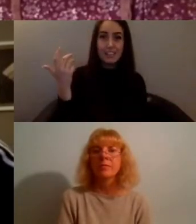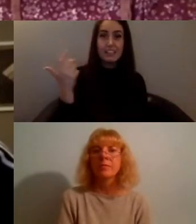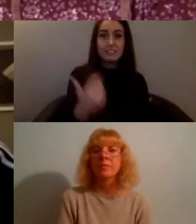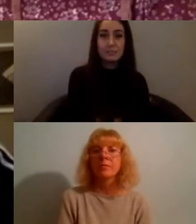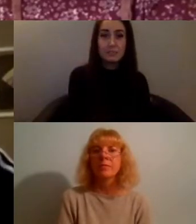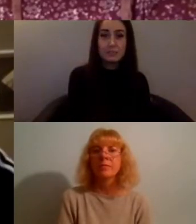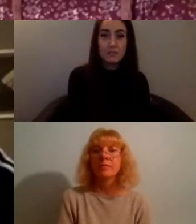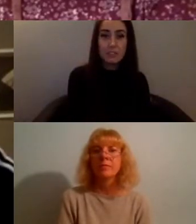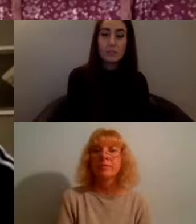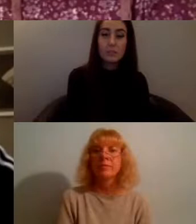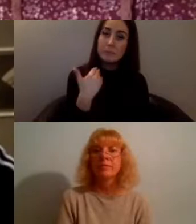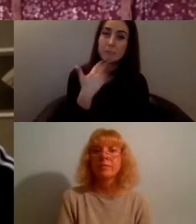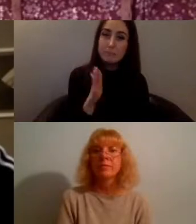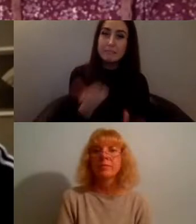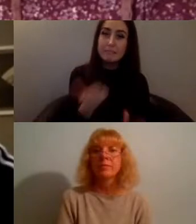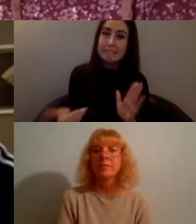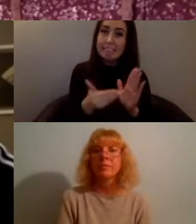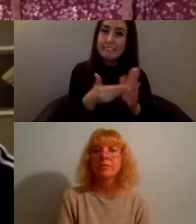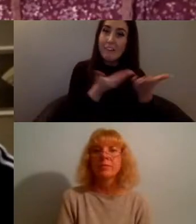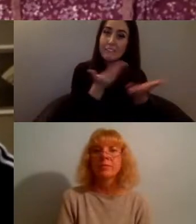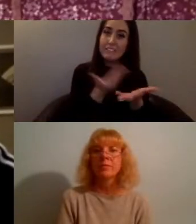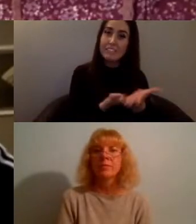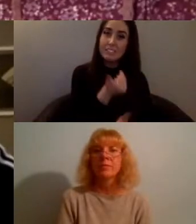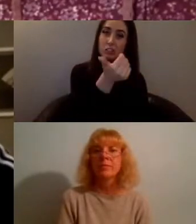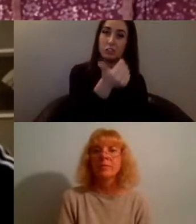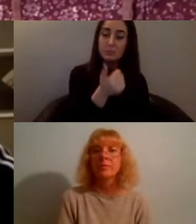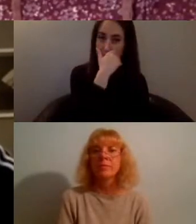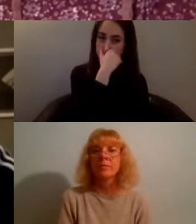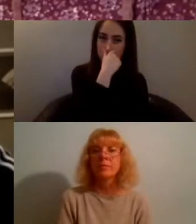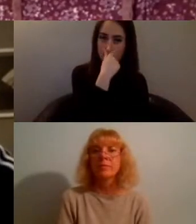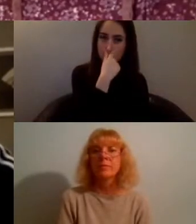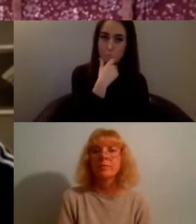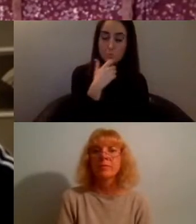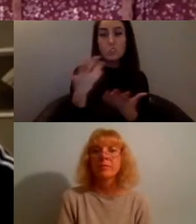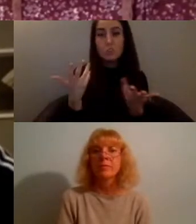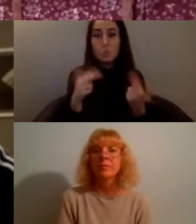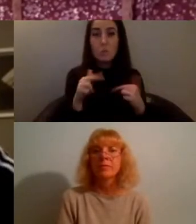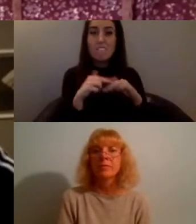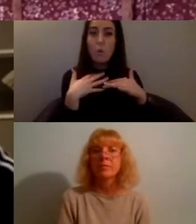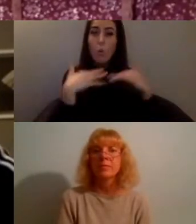tonight and if you...if our audiences are interested in hearing about future events